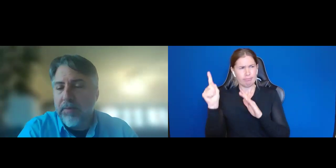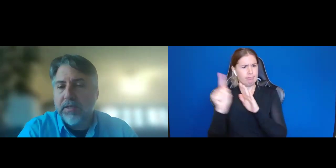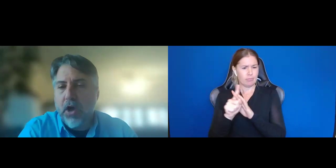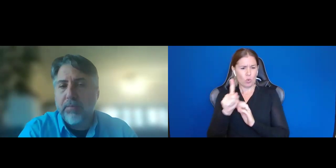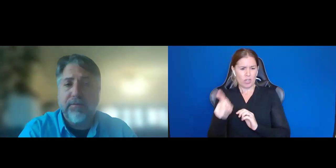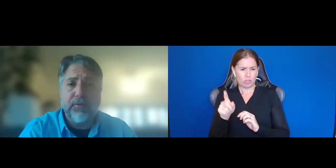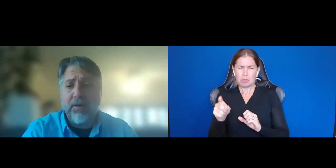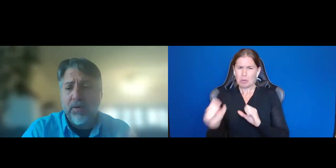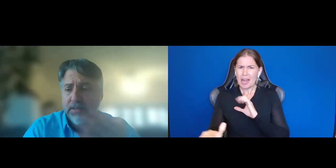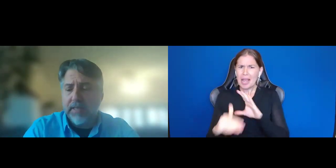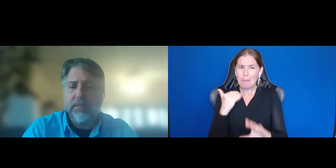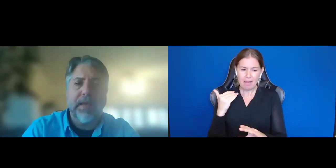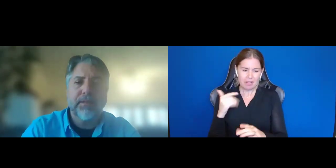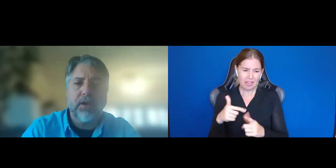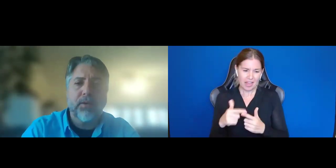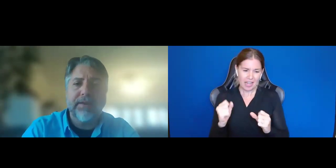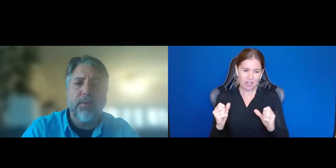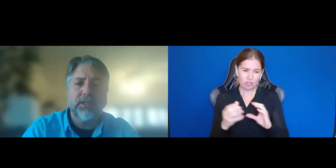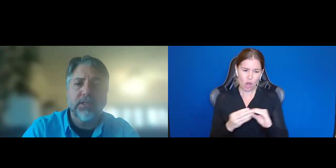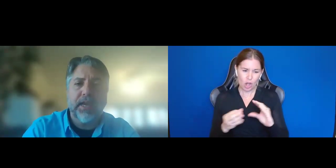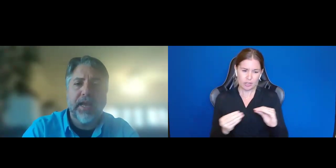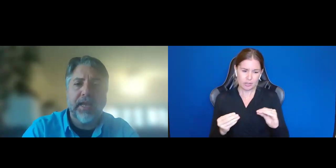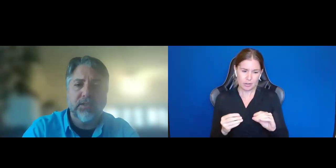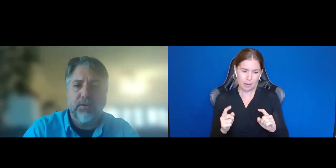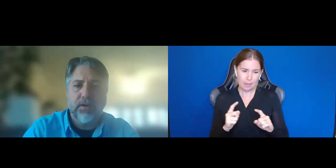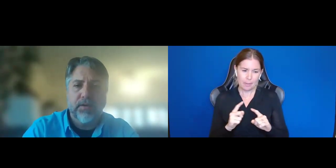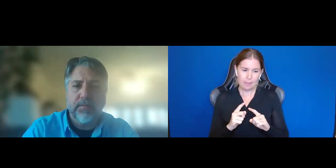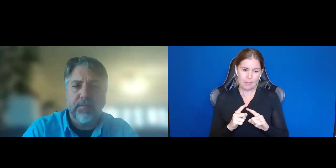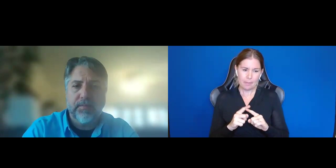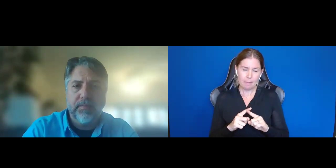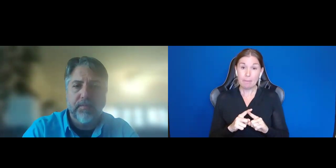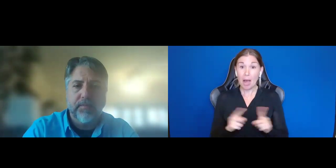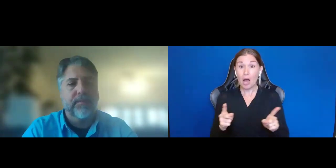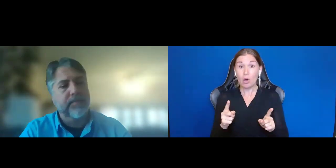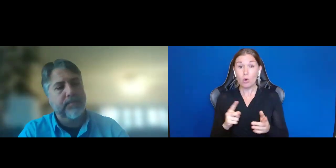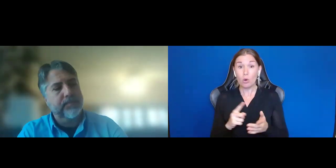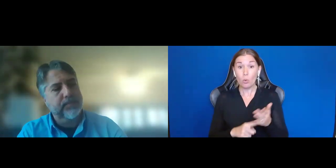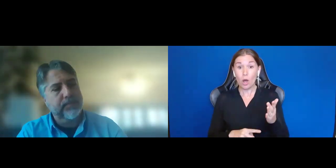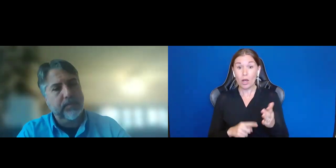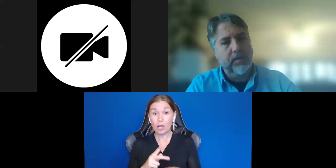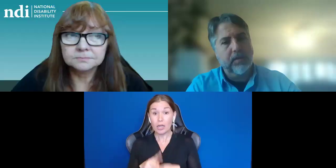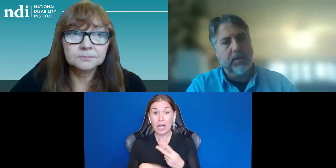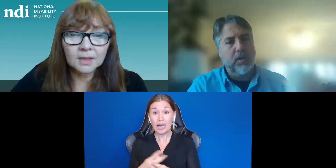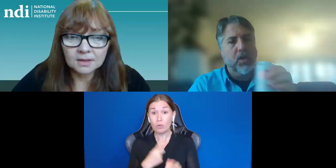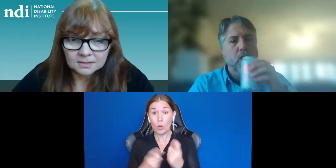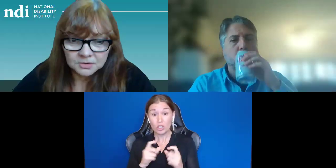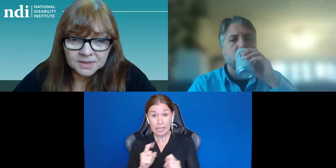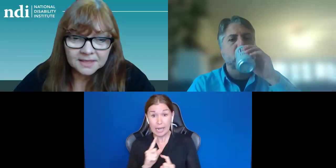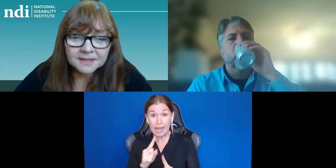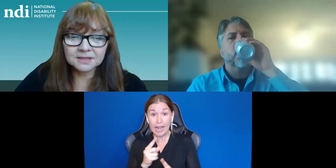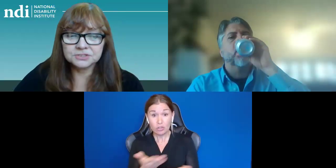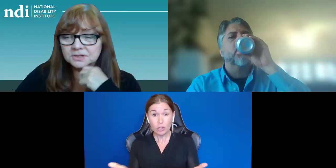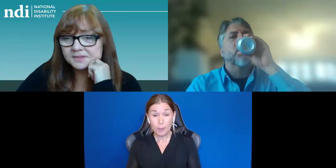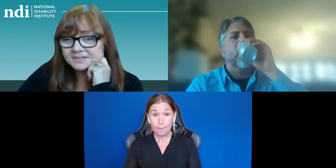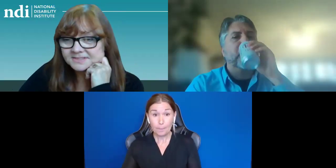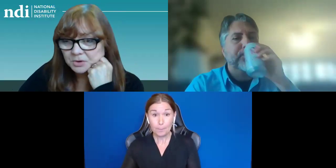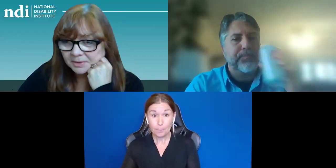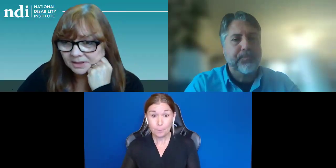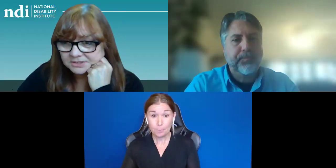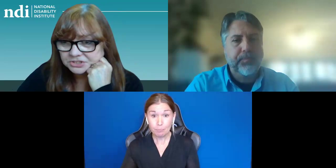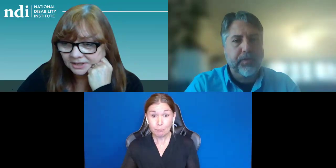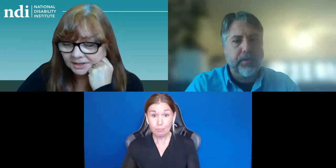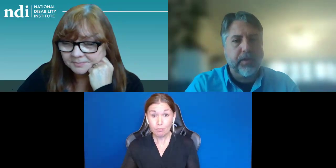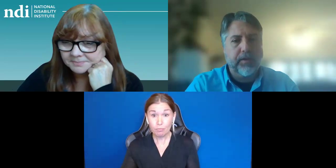we can talk, but right now, let's take the time to talk. What kind of questions can I answer?